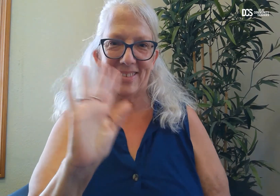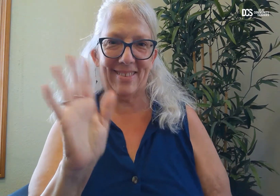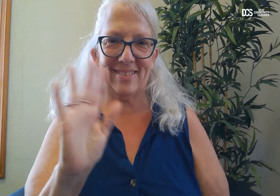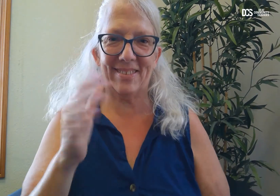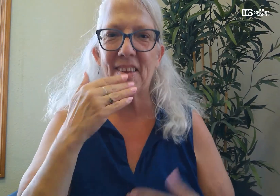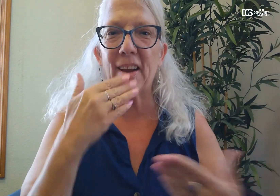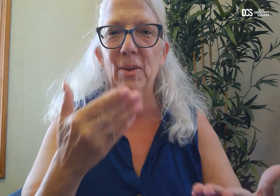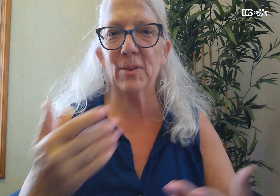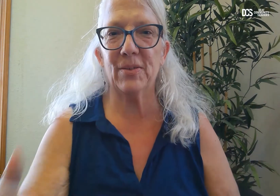Good bye. Thank you.